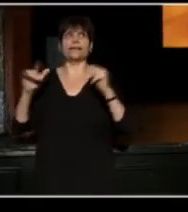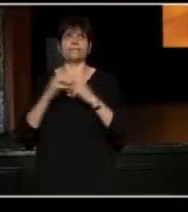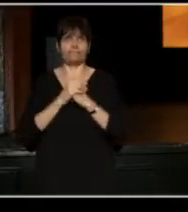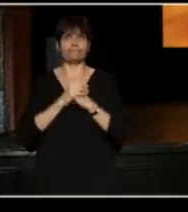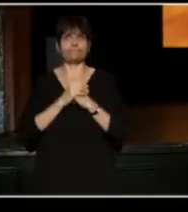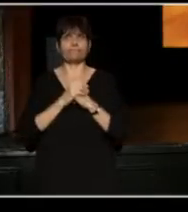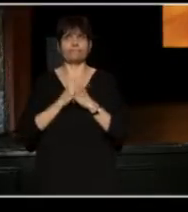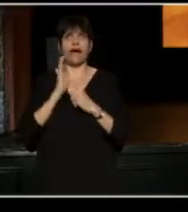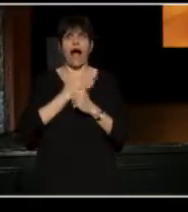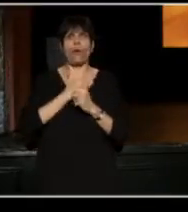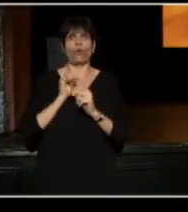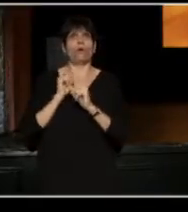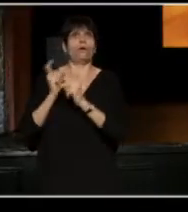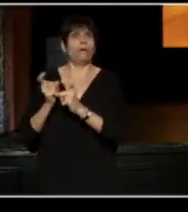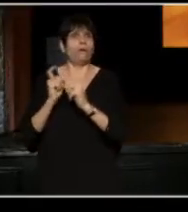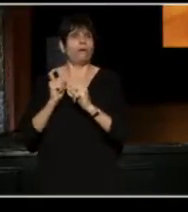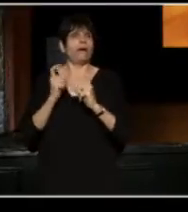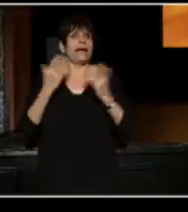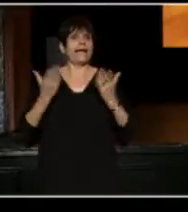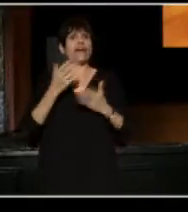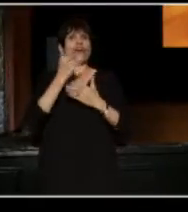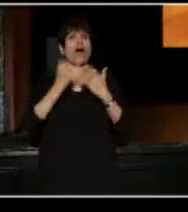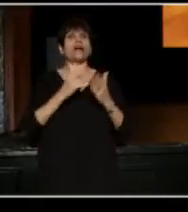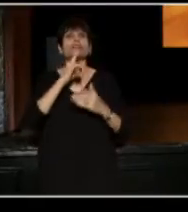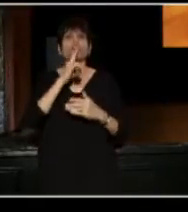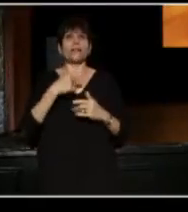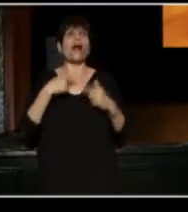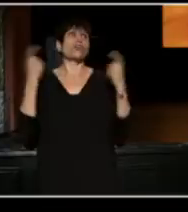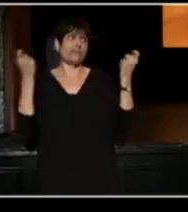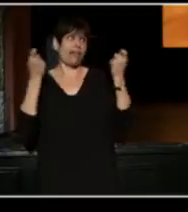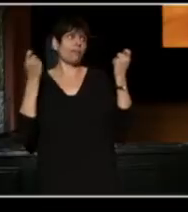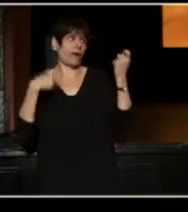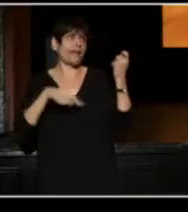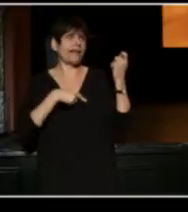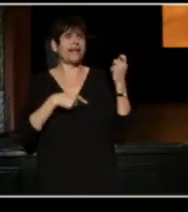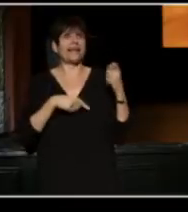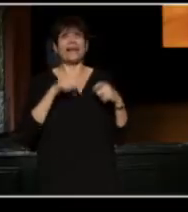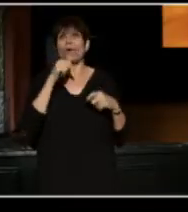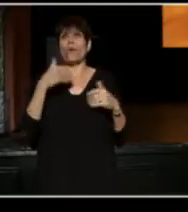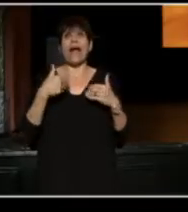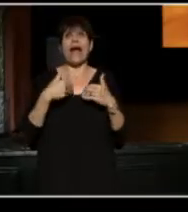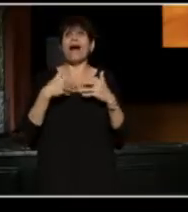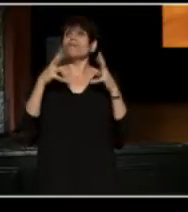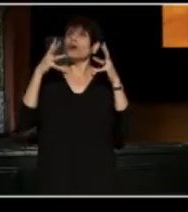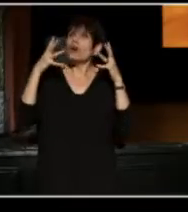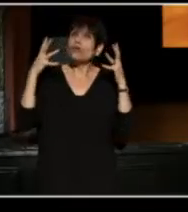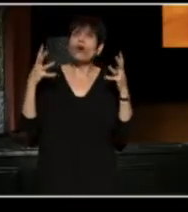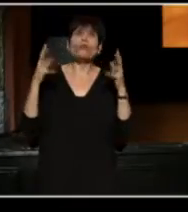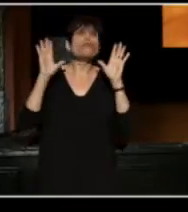And what I also found was that here artists are really celebrated. We just have such an incredible history.